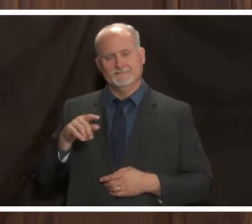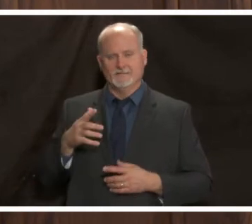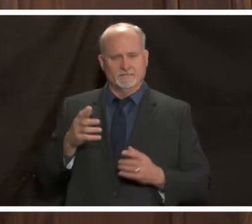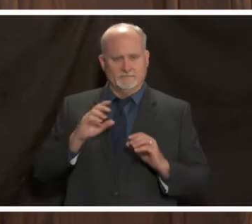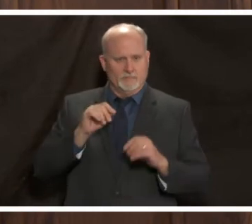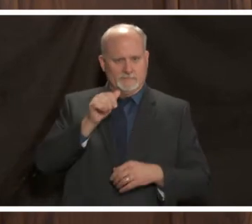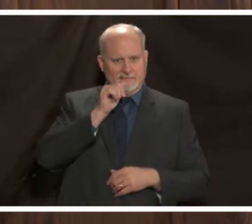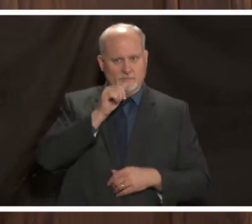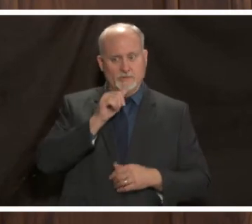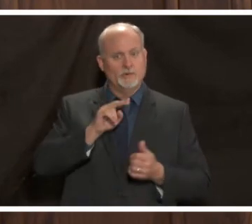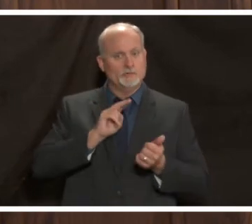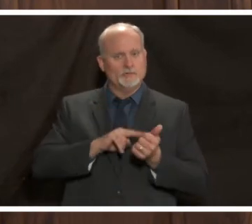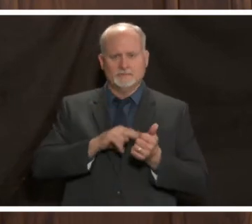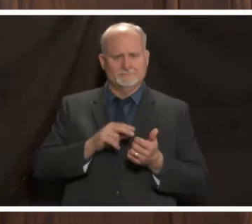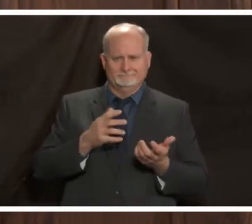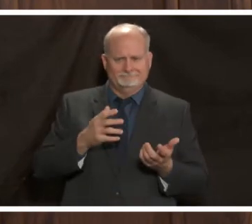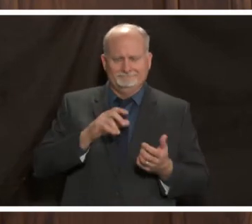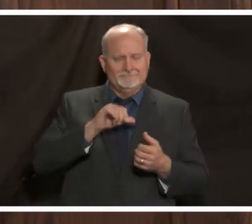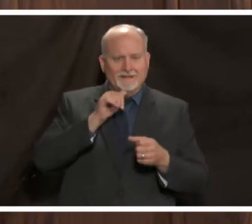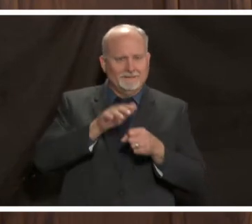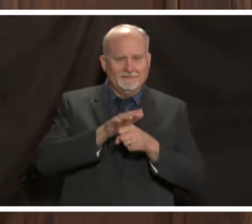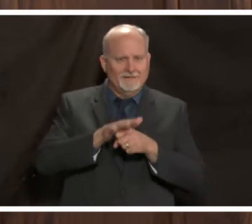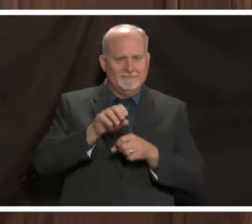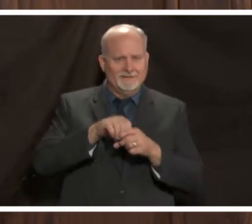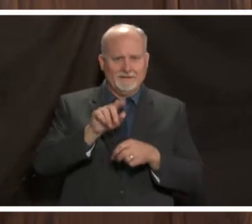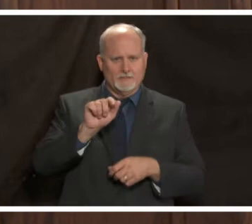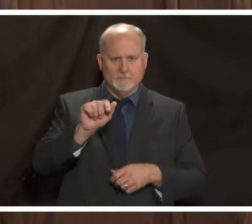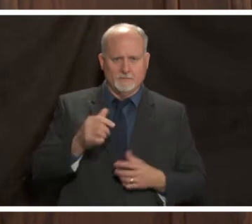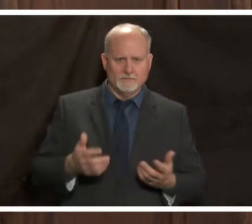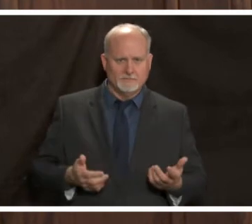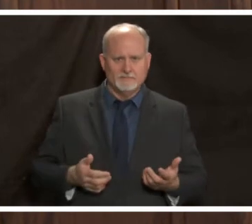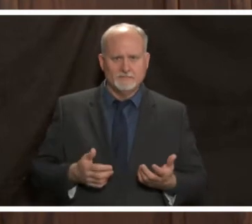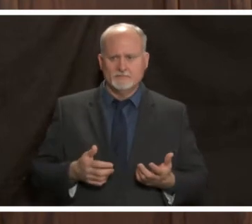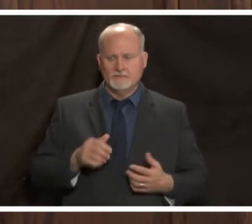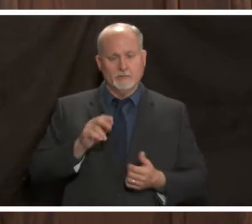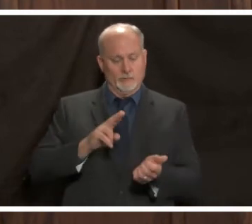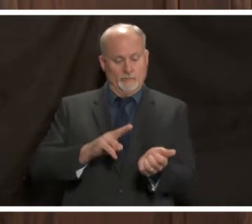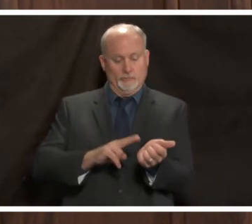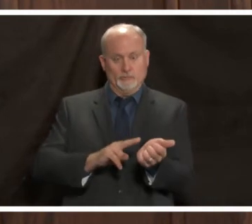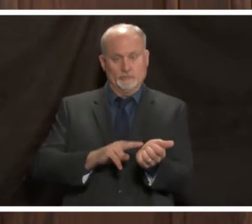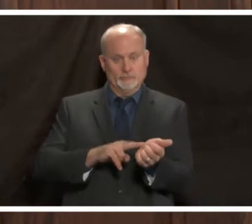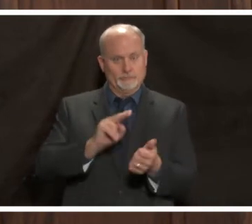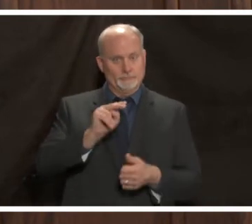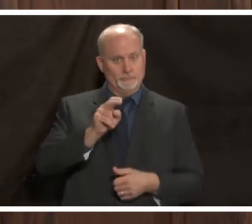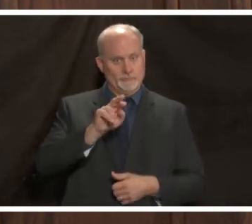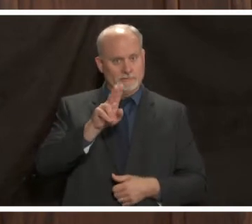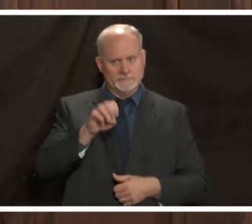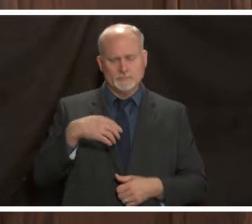nurses are in shortage all around the state um nurses are a commodity that's very precious to